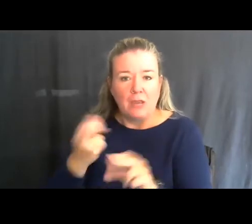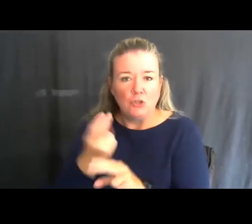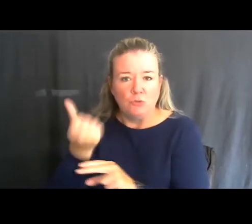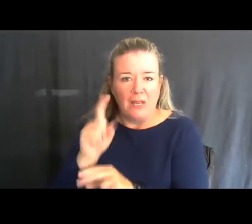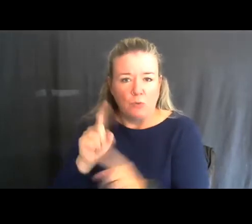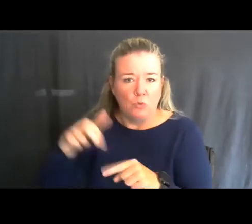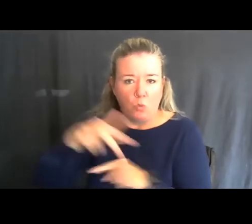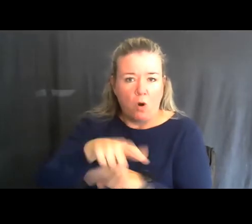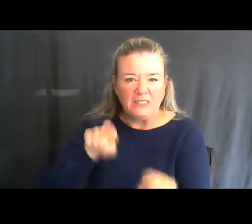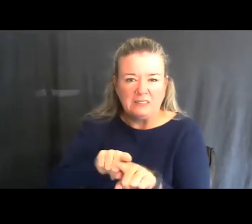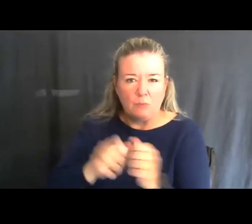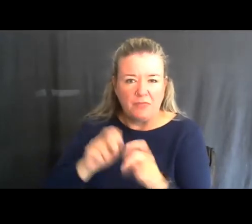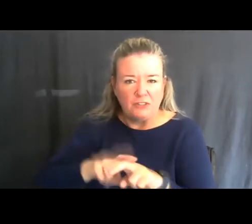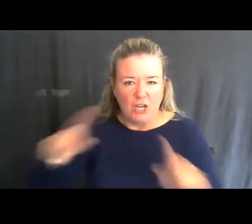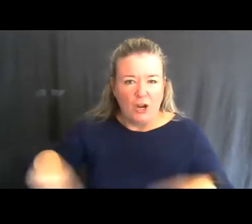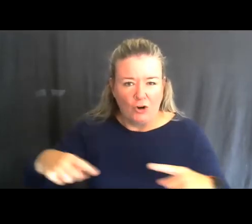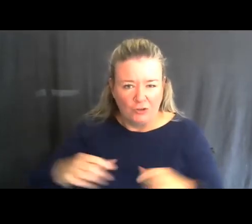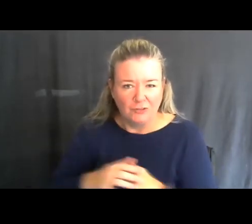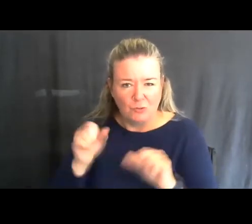you know you are welcome to use it.